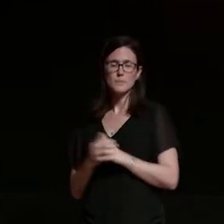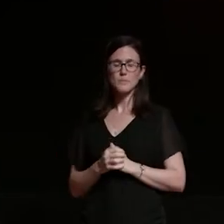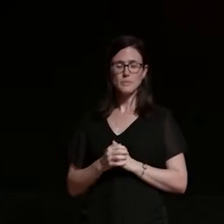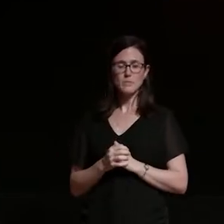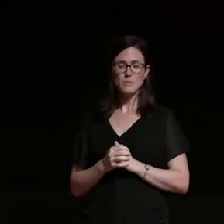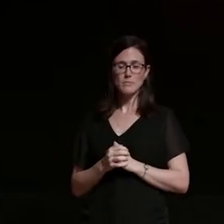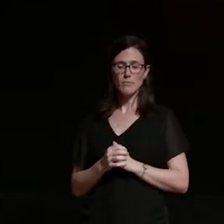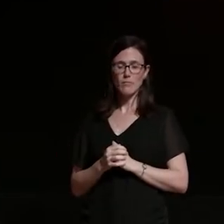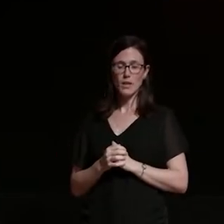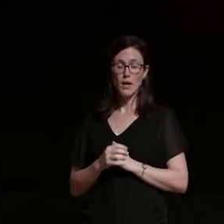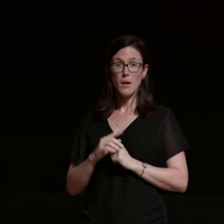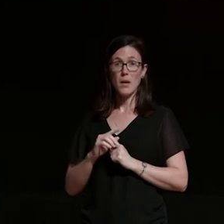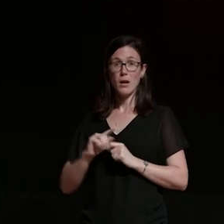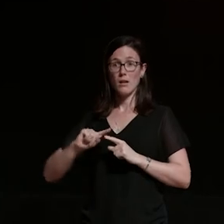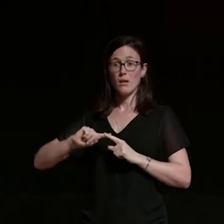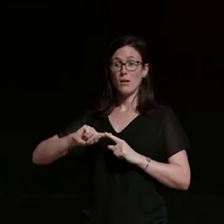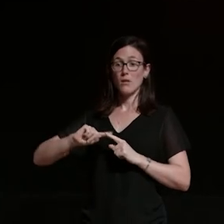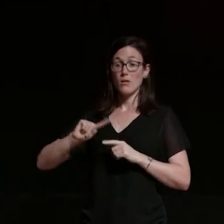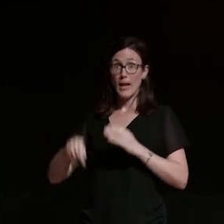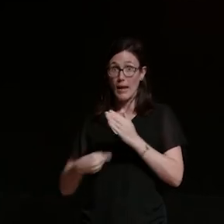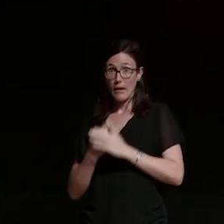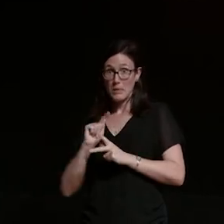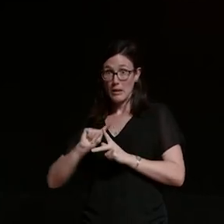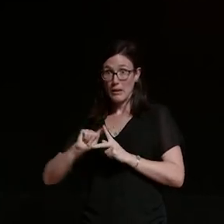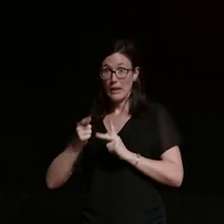but what happened next was that he said and i no longer want anything to do with you